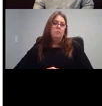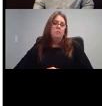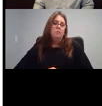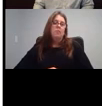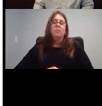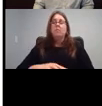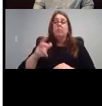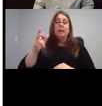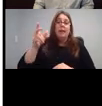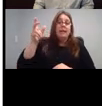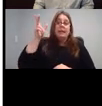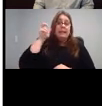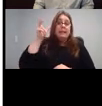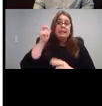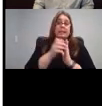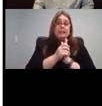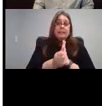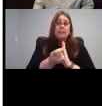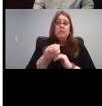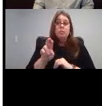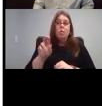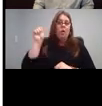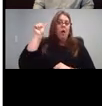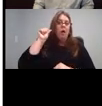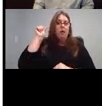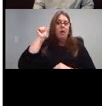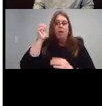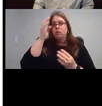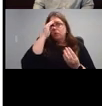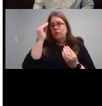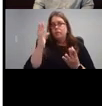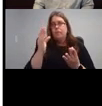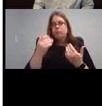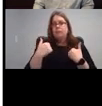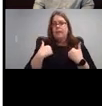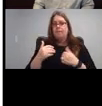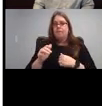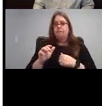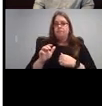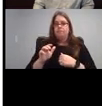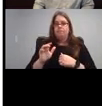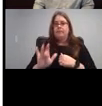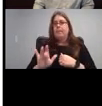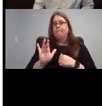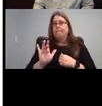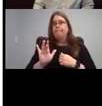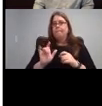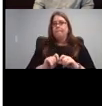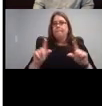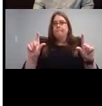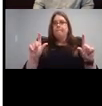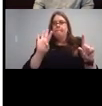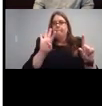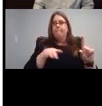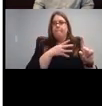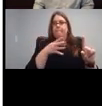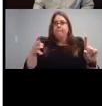audiology information These are a bunch of resources about that.